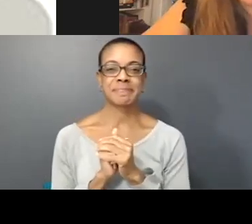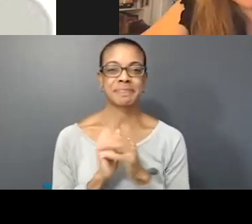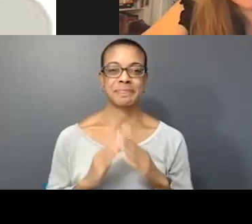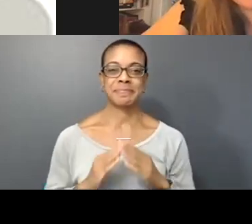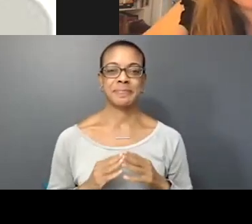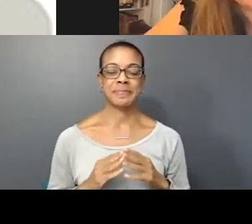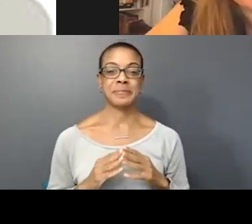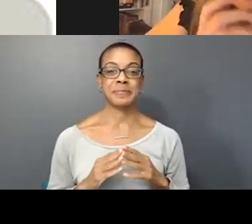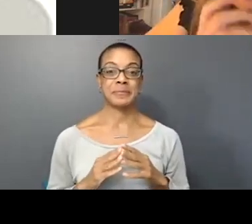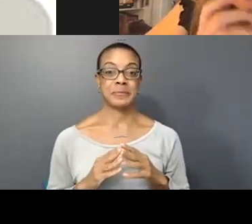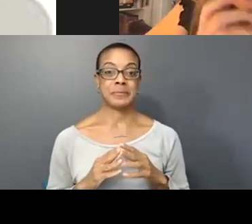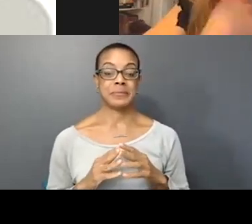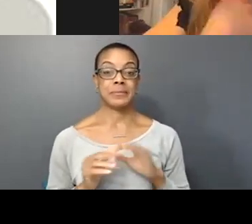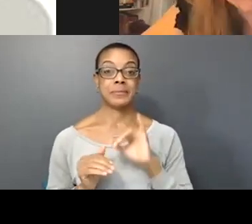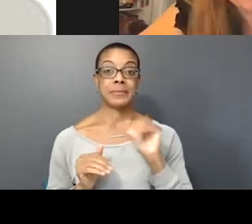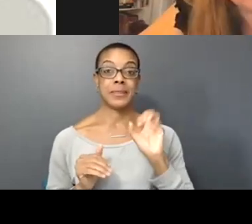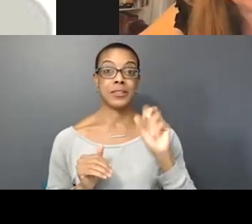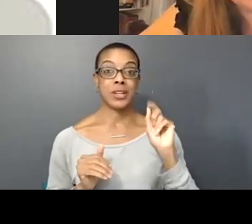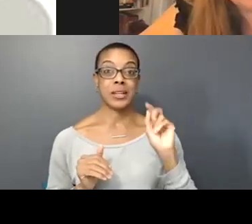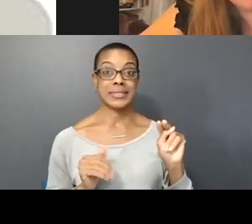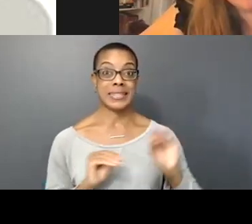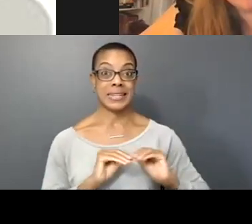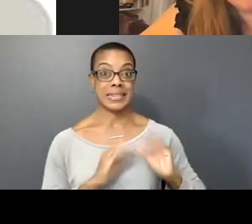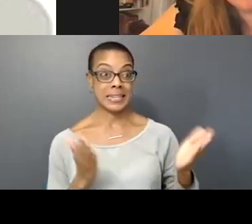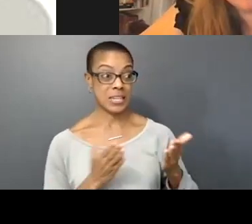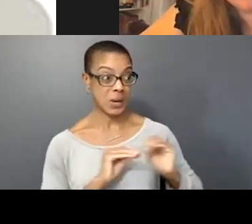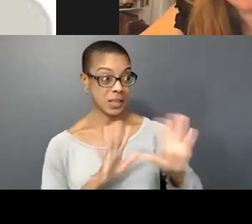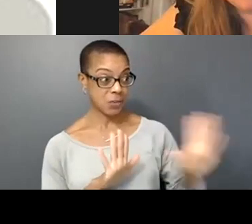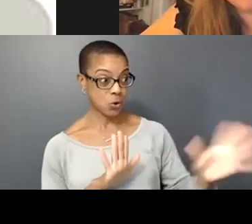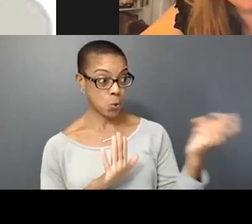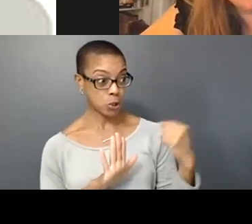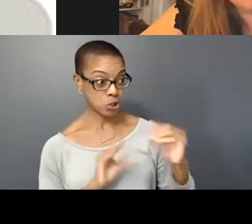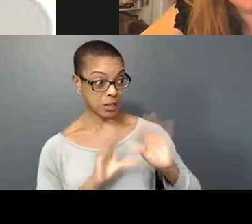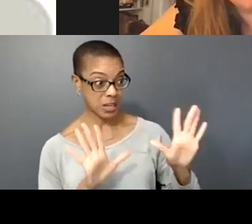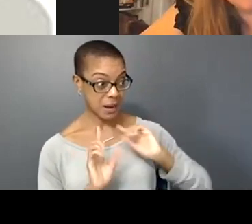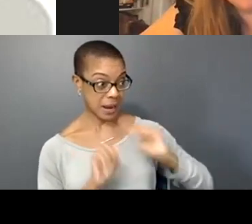a chance to maybe clarify if we answered the question.